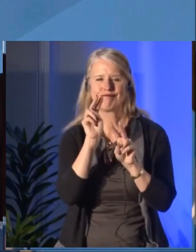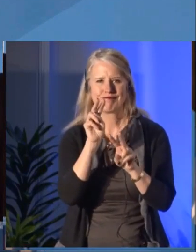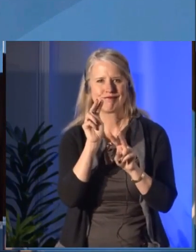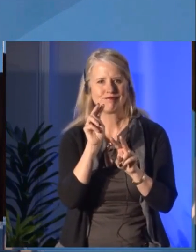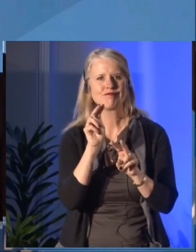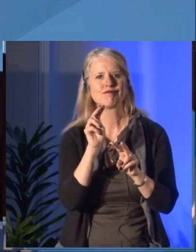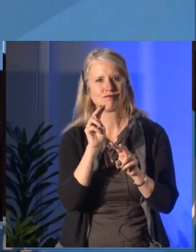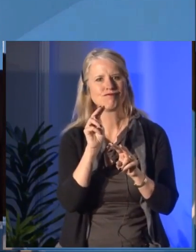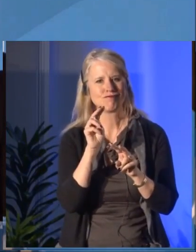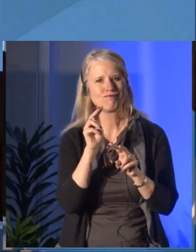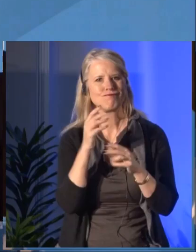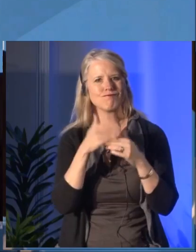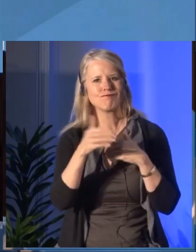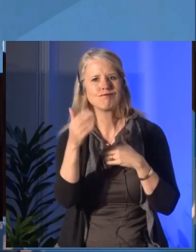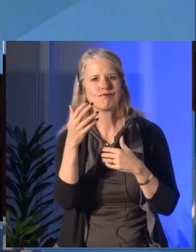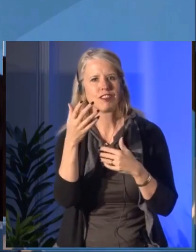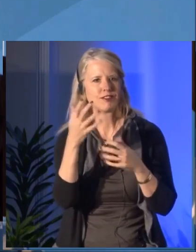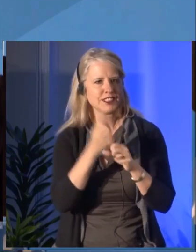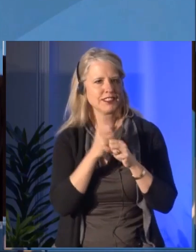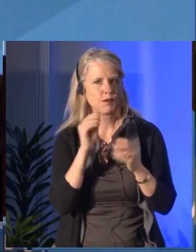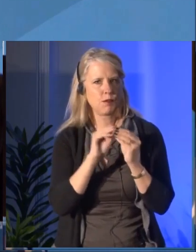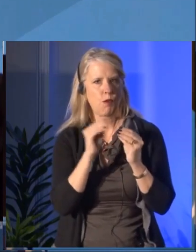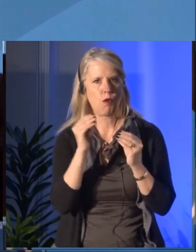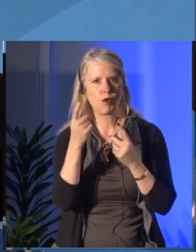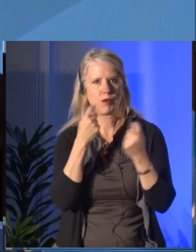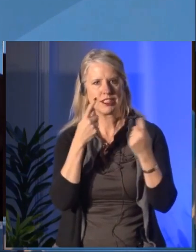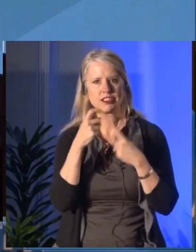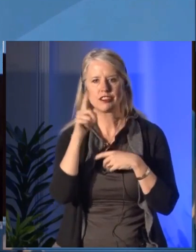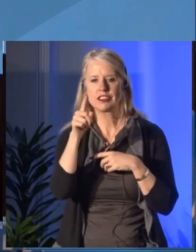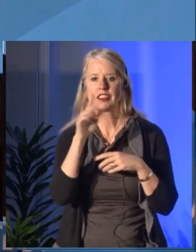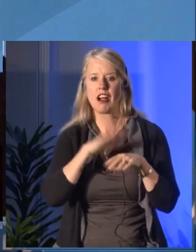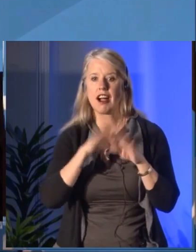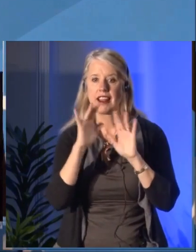So as I said, we are looking forward to the questions you'll be asking here in the room.